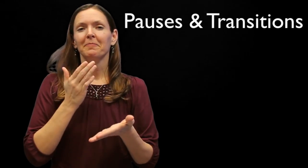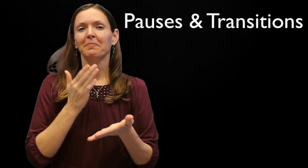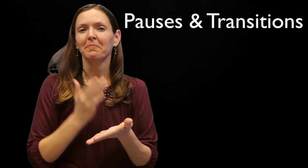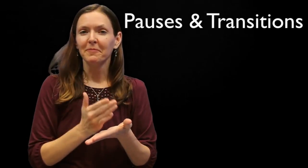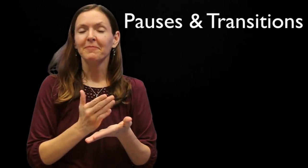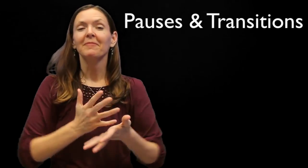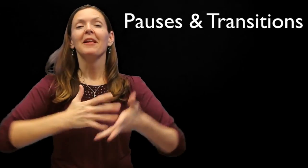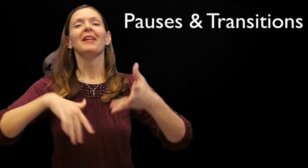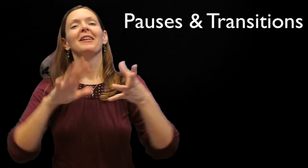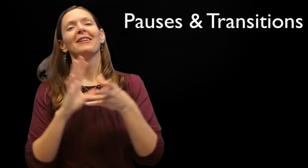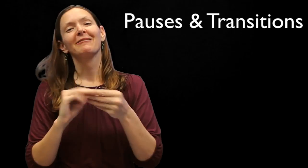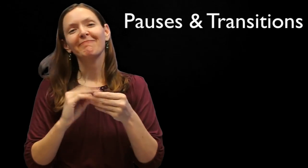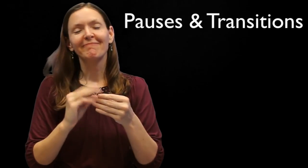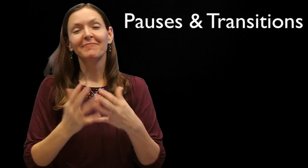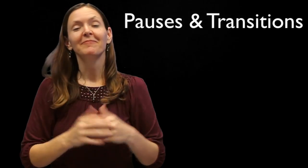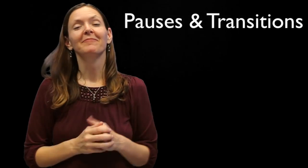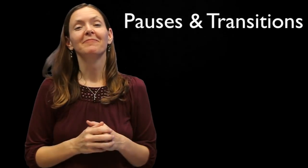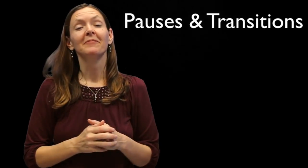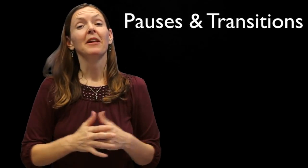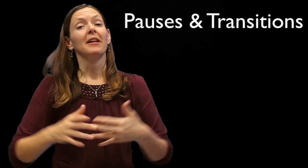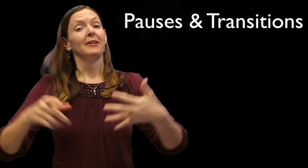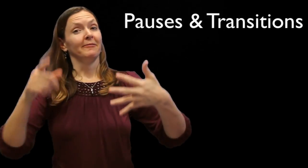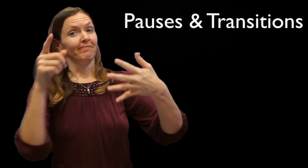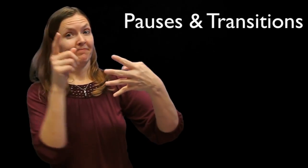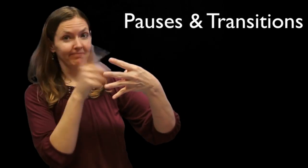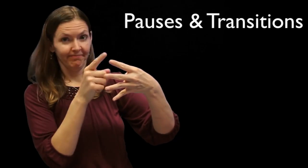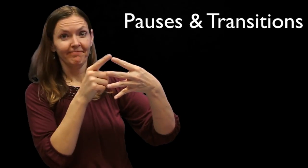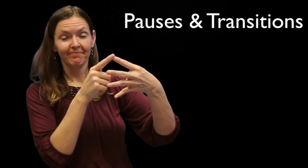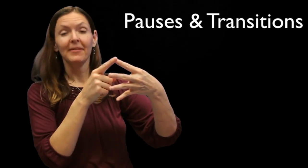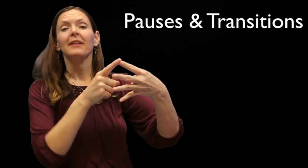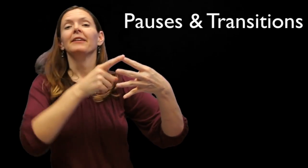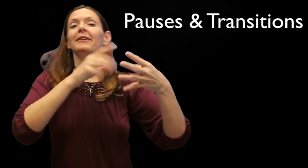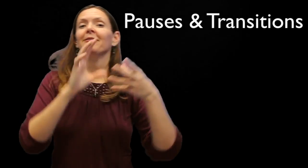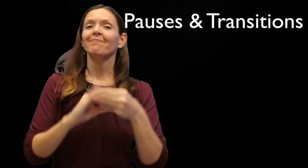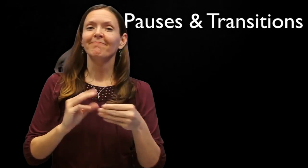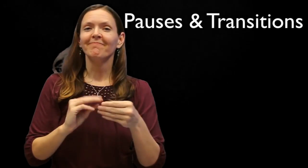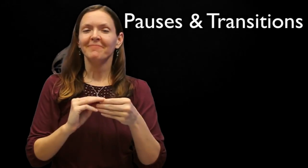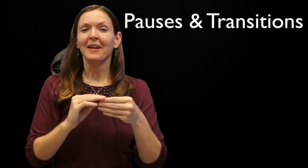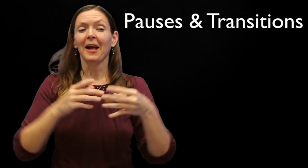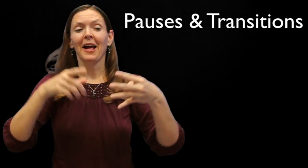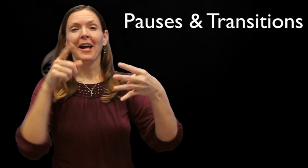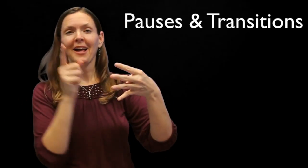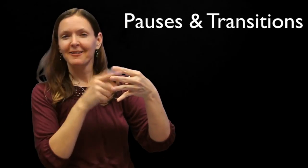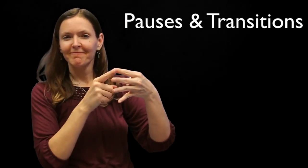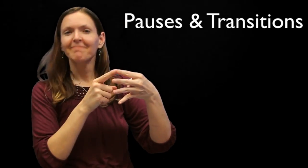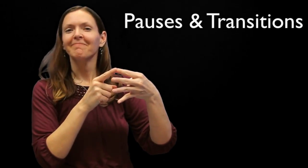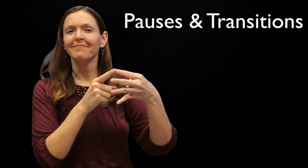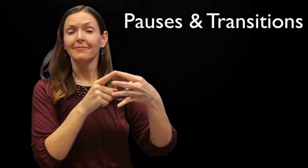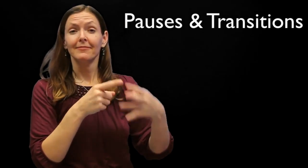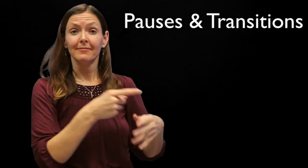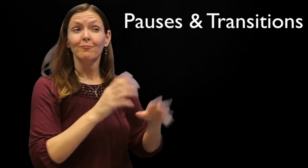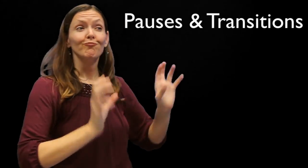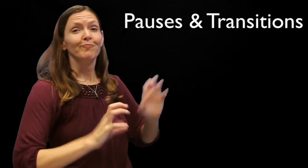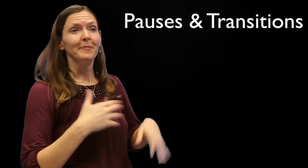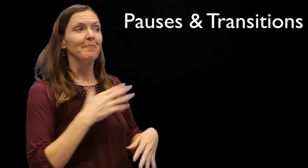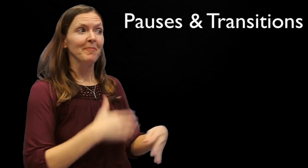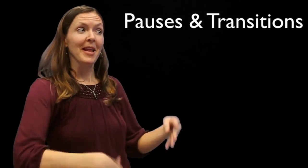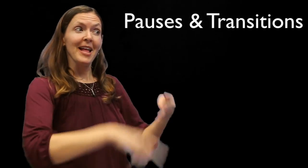a bit of a pause for effect. [Raychelle is demonstrating tapping twice on a listing buoy as an example of a transition]. In the casual register, participants do not use the formal listing buoy with the same amount of timing,